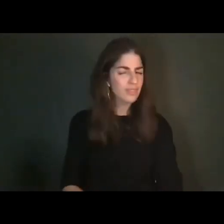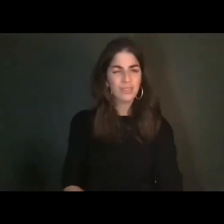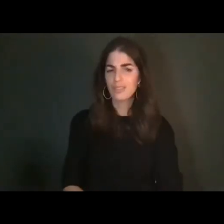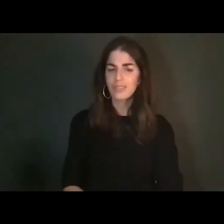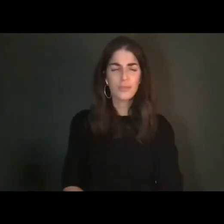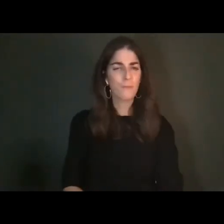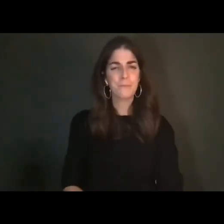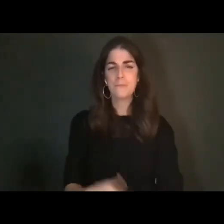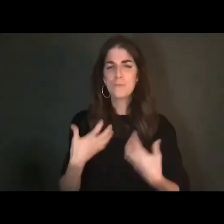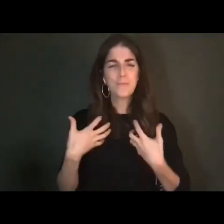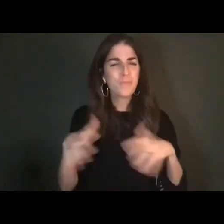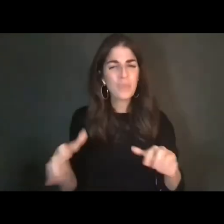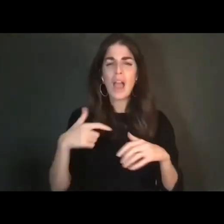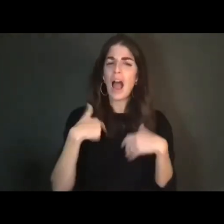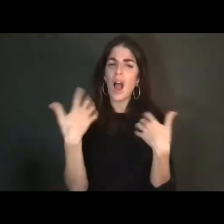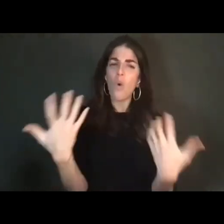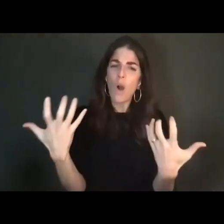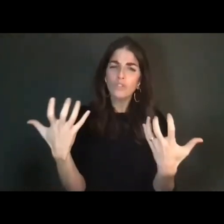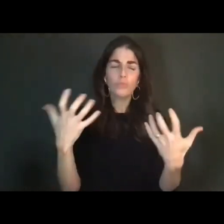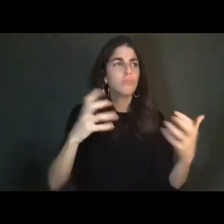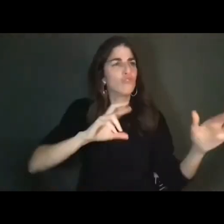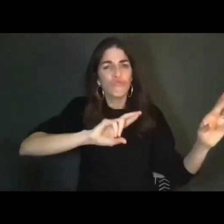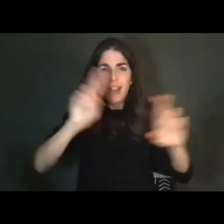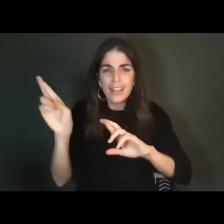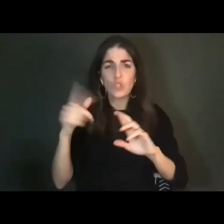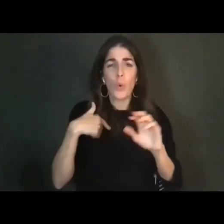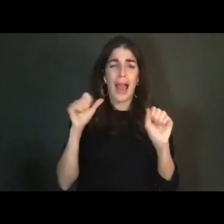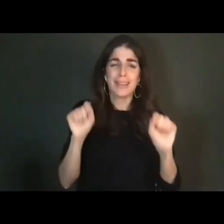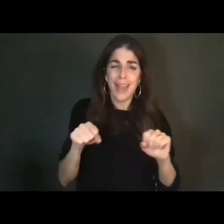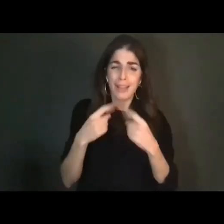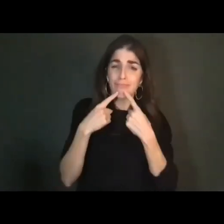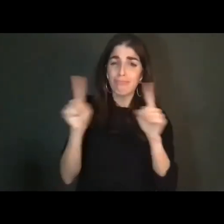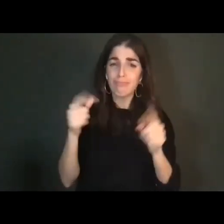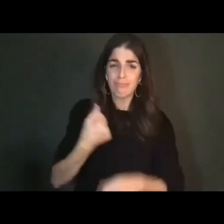in some way prepared, so that I have some way of being on my own and everything.